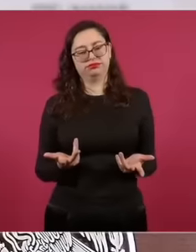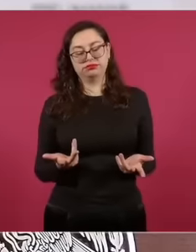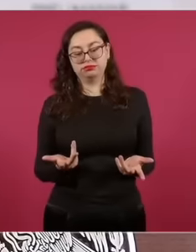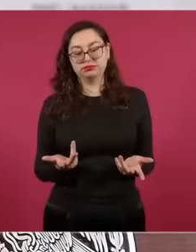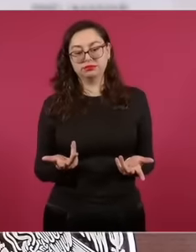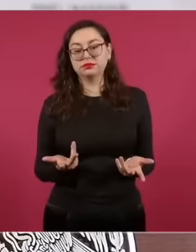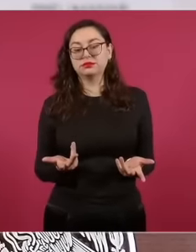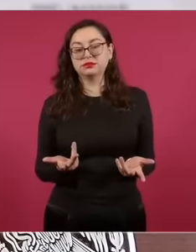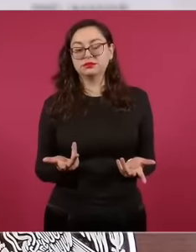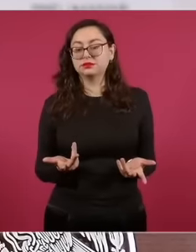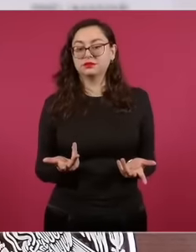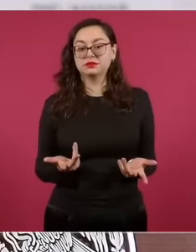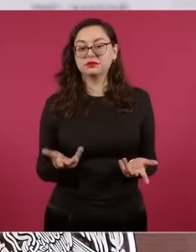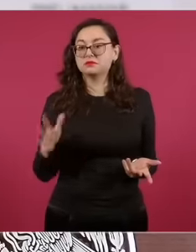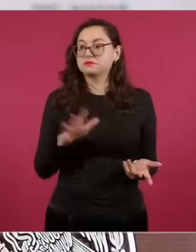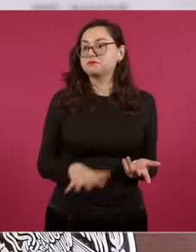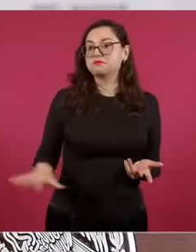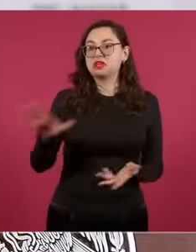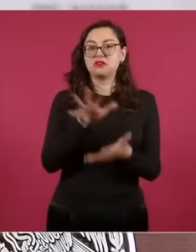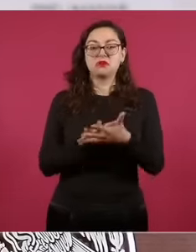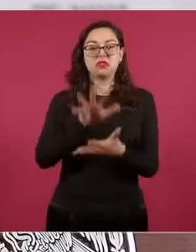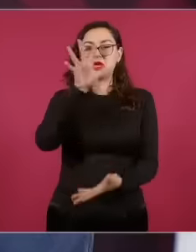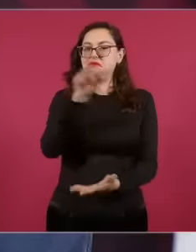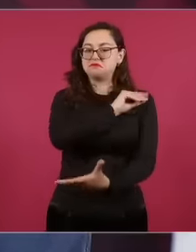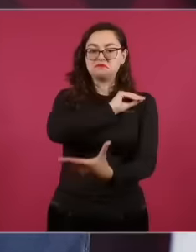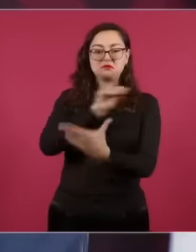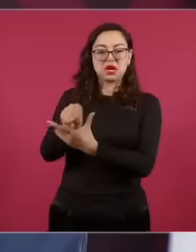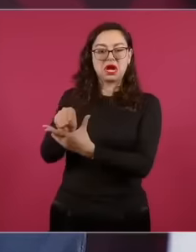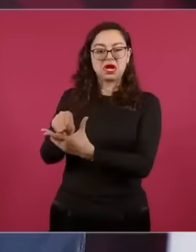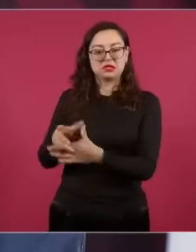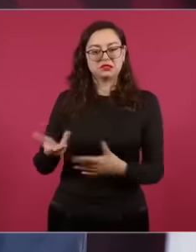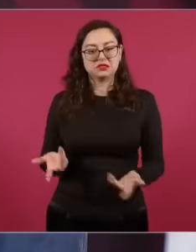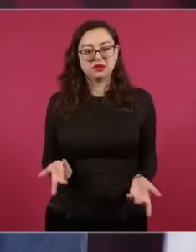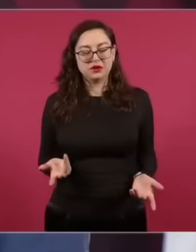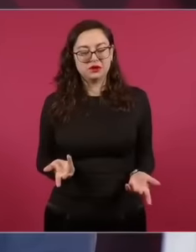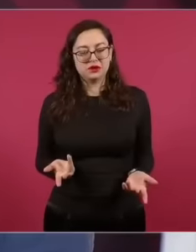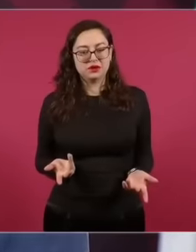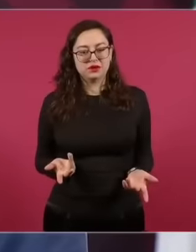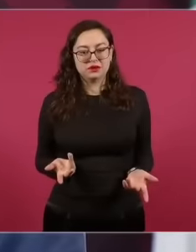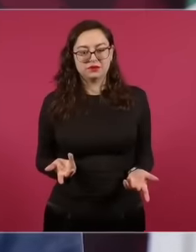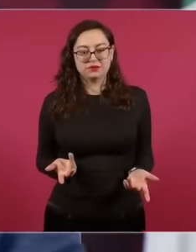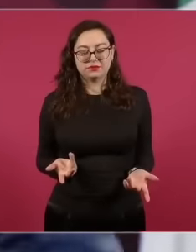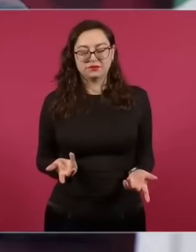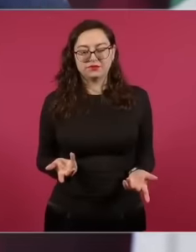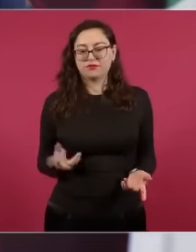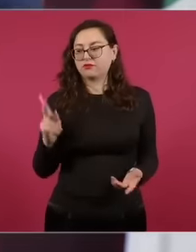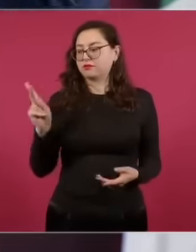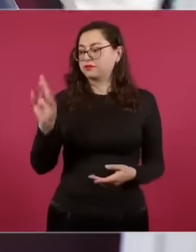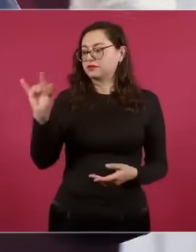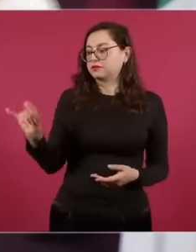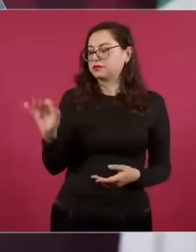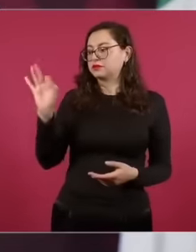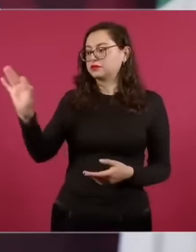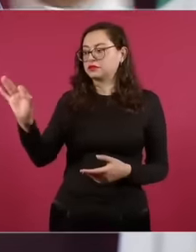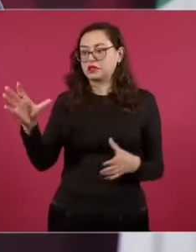aside the people a judicial power to the service of a minority, they are going to notice it